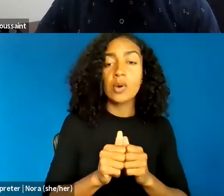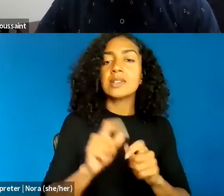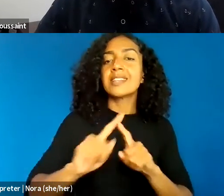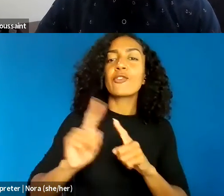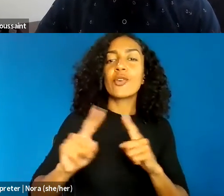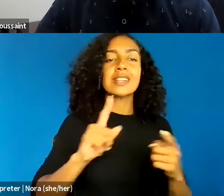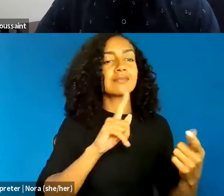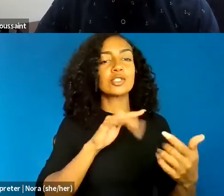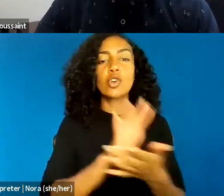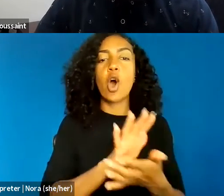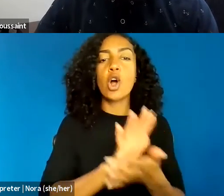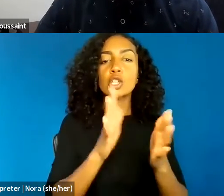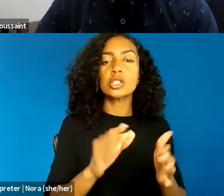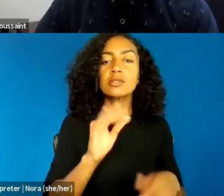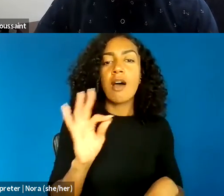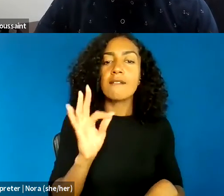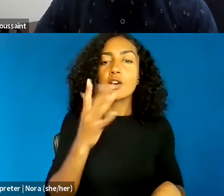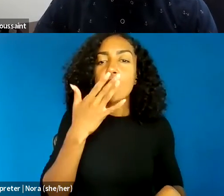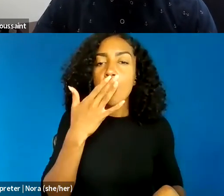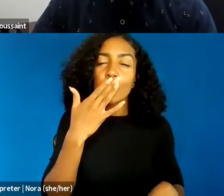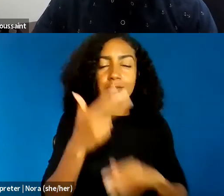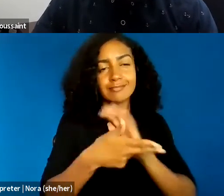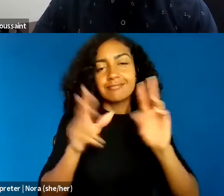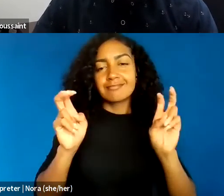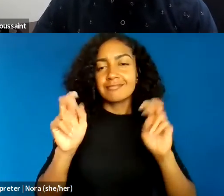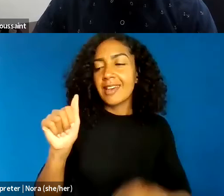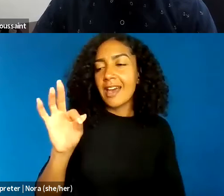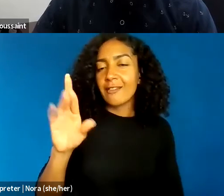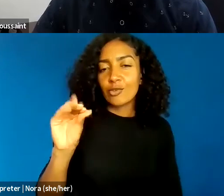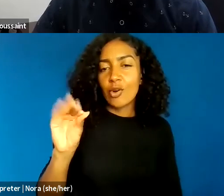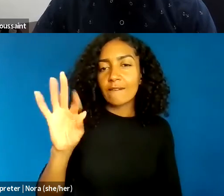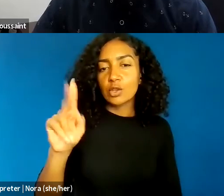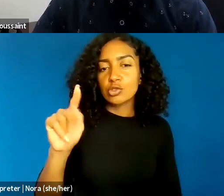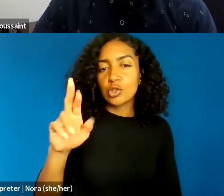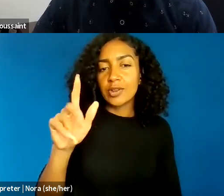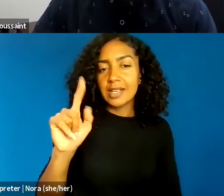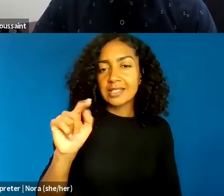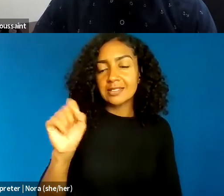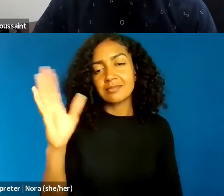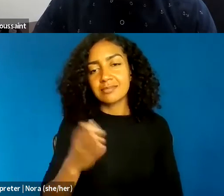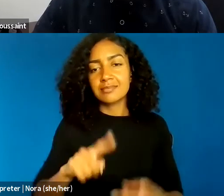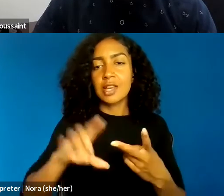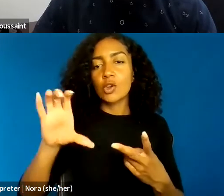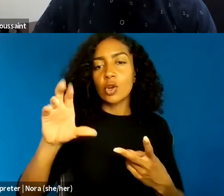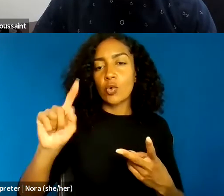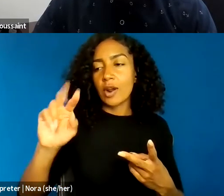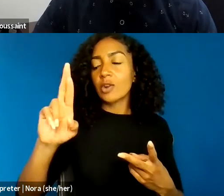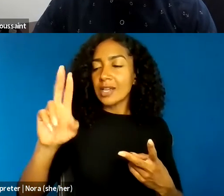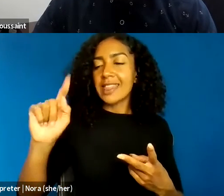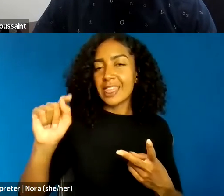Afrofuturists and critical race theorists, have imagined the future. And with that said,